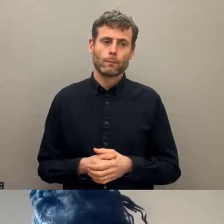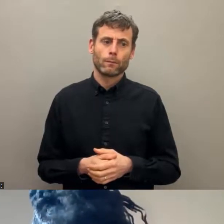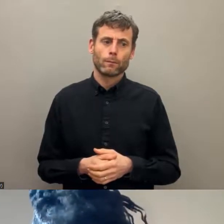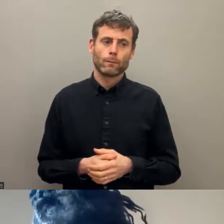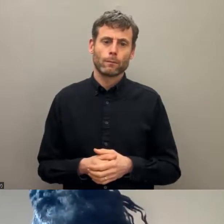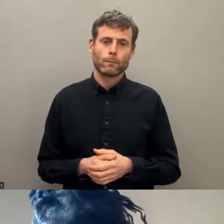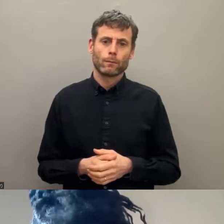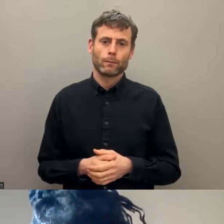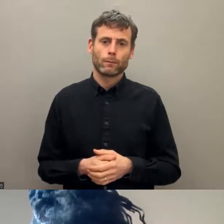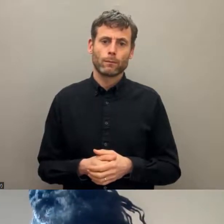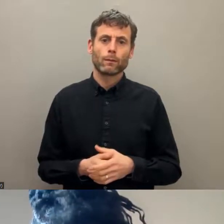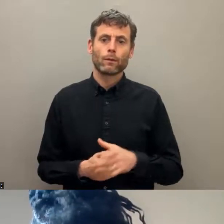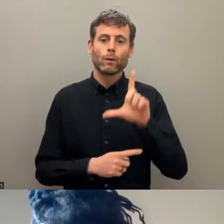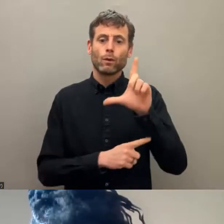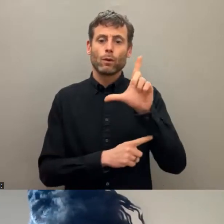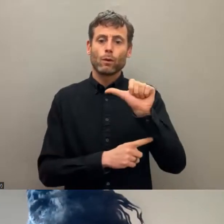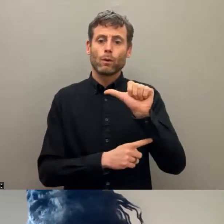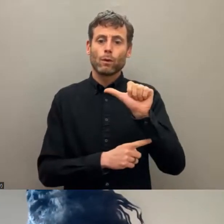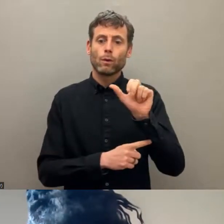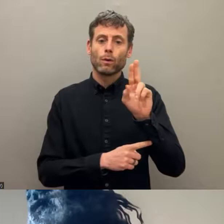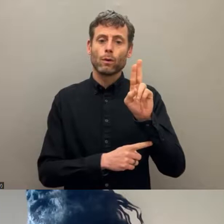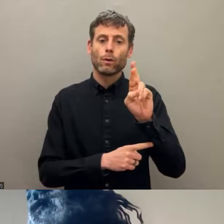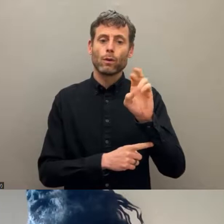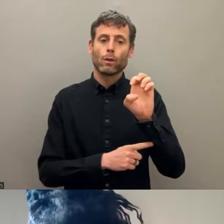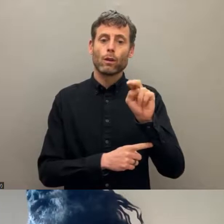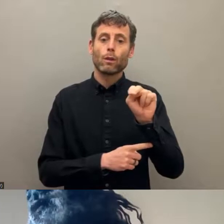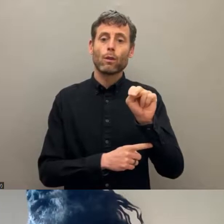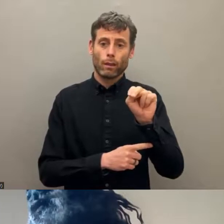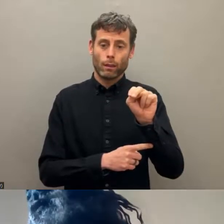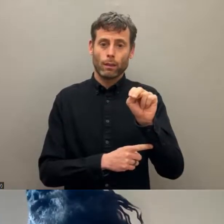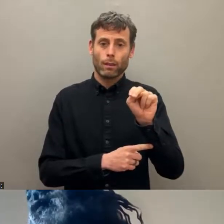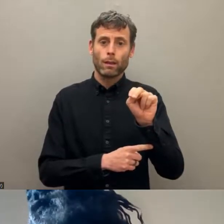everyone. Can I just ask panelists to